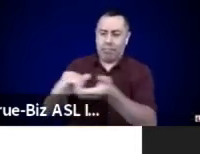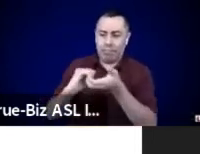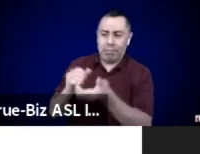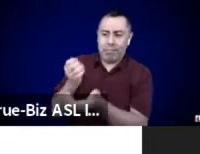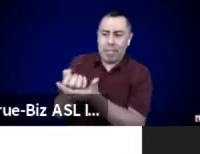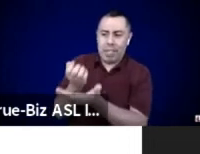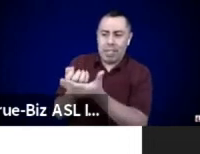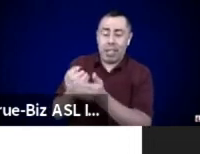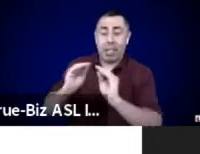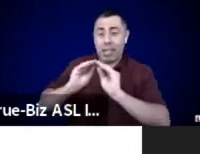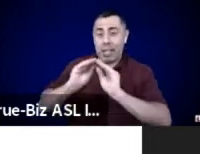We're dancing now.